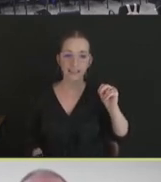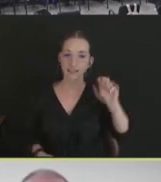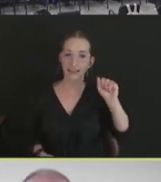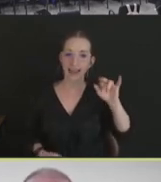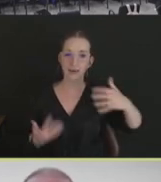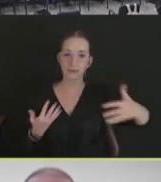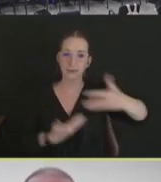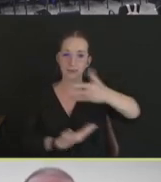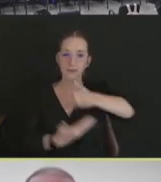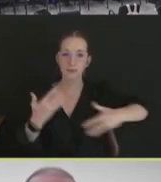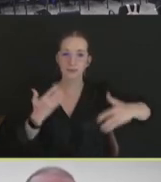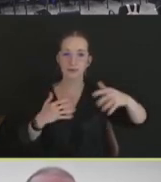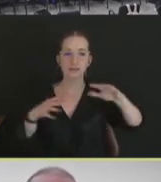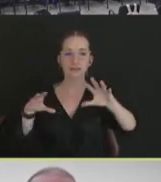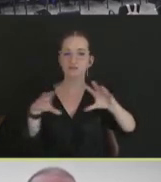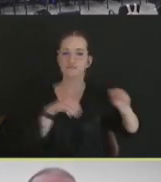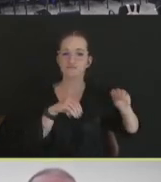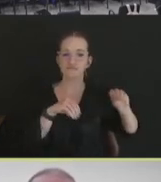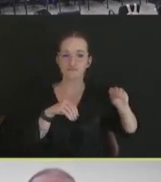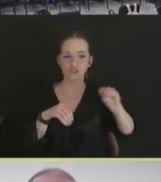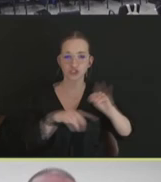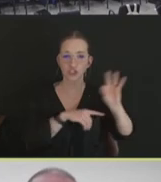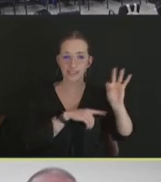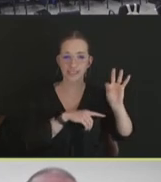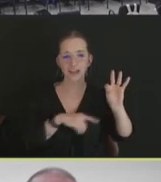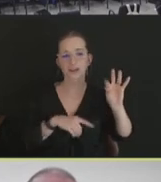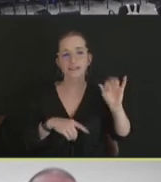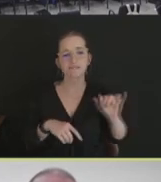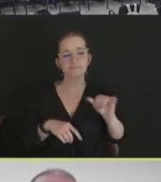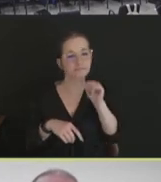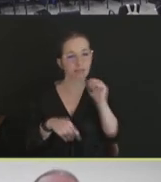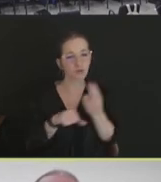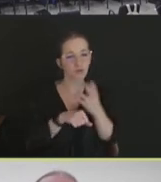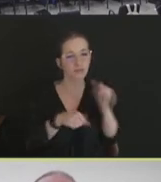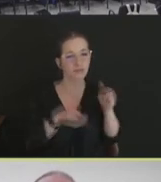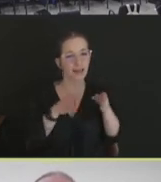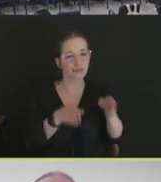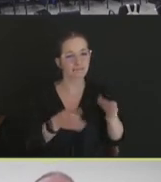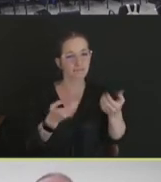not really used that much anymore. But basically, they shutdown the ventilation, and then the birds